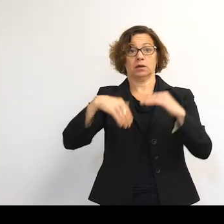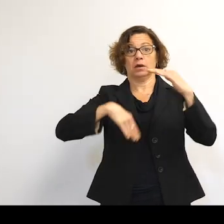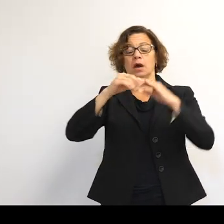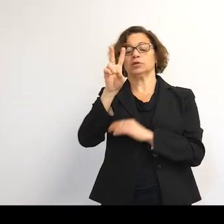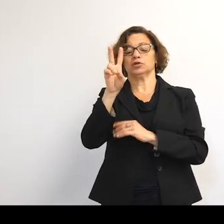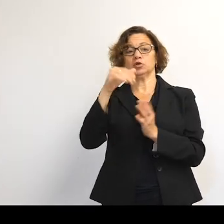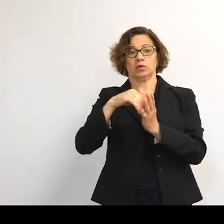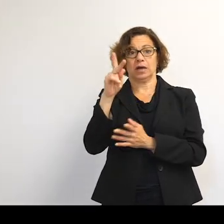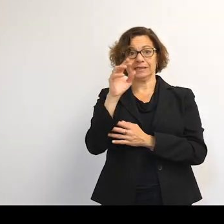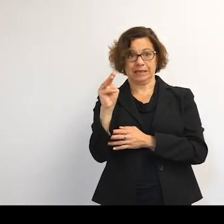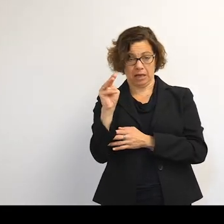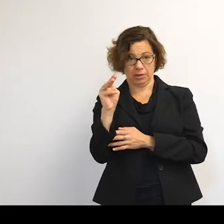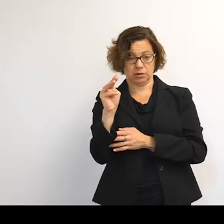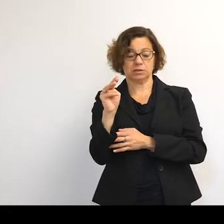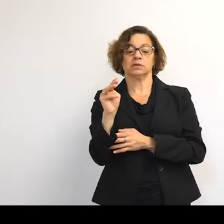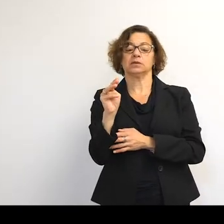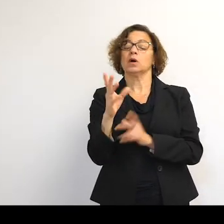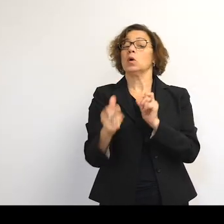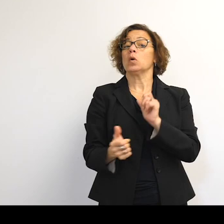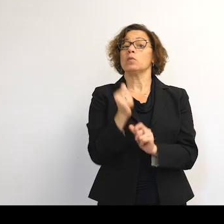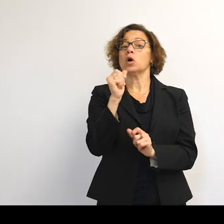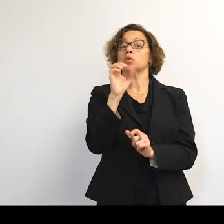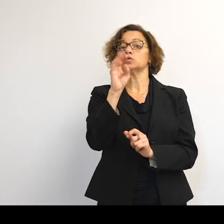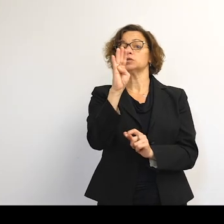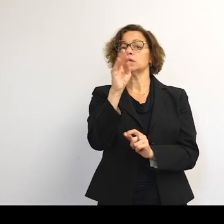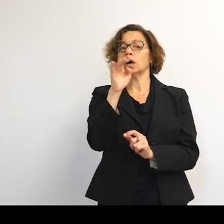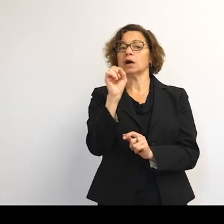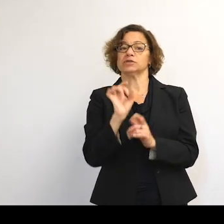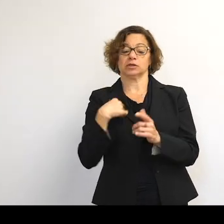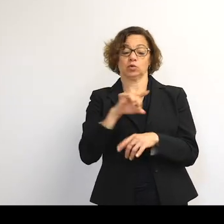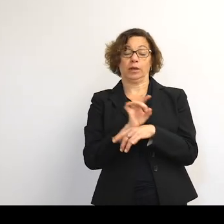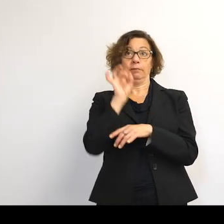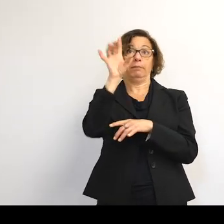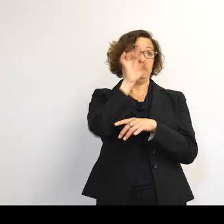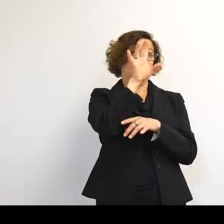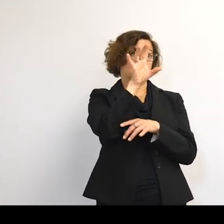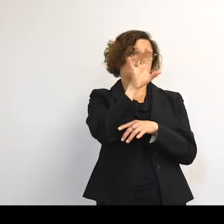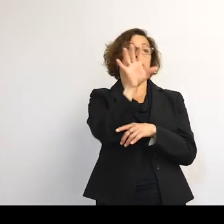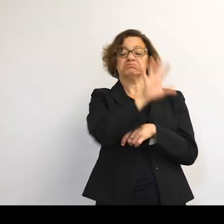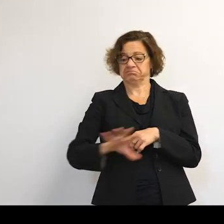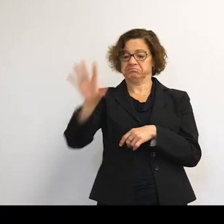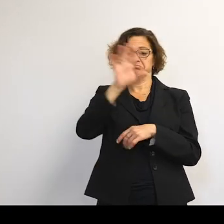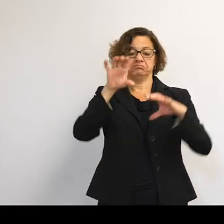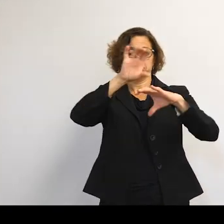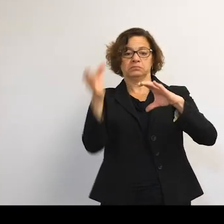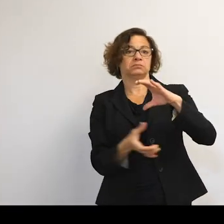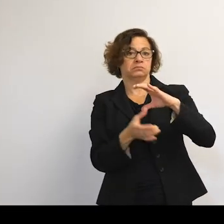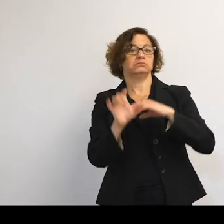So the vast majority of objects we put into space go into low Earth orbit.